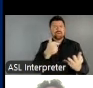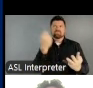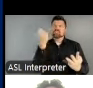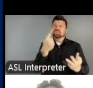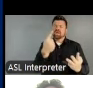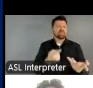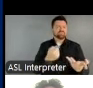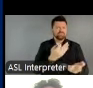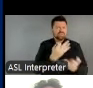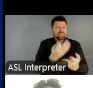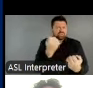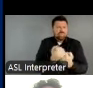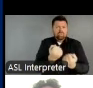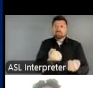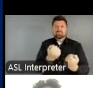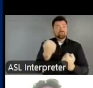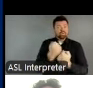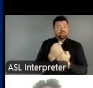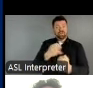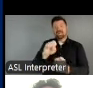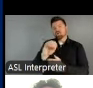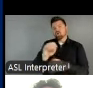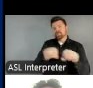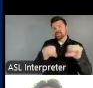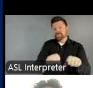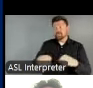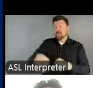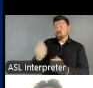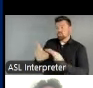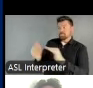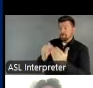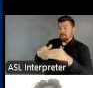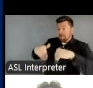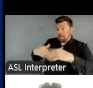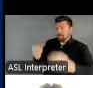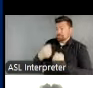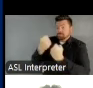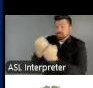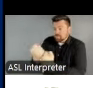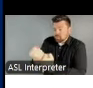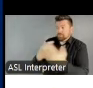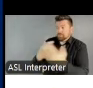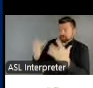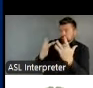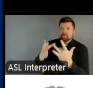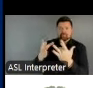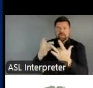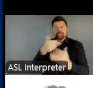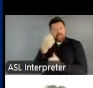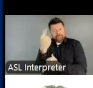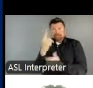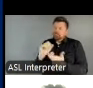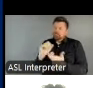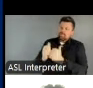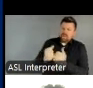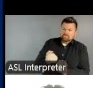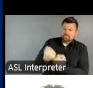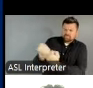ecosystems in underserved communities. In an effort to better recognize the individuals around